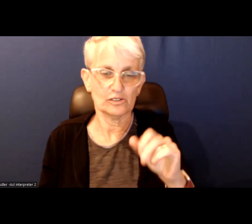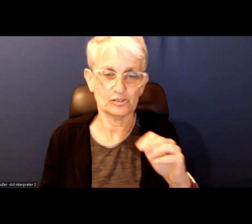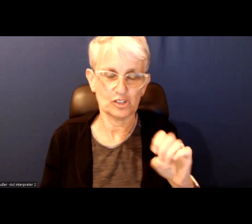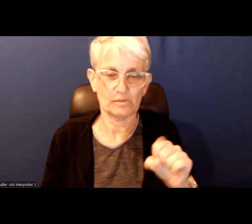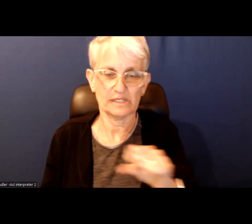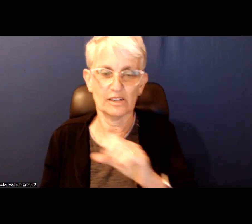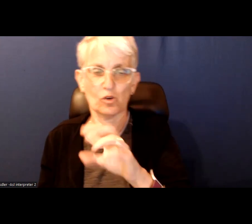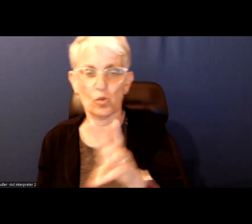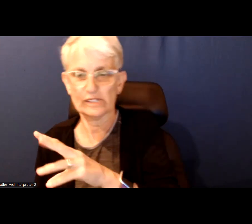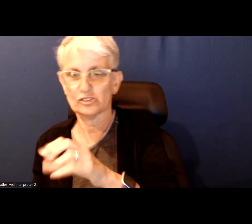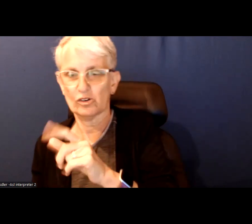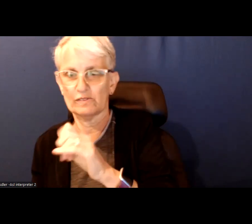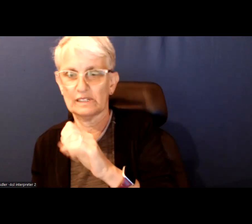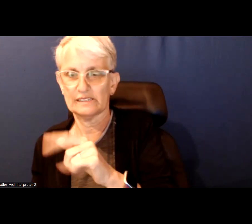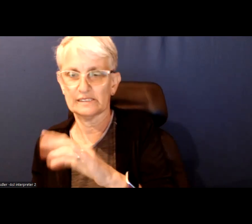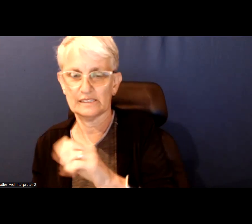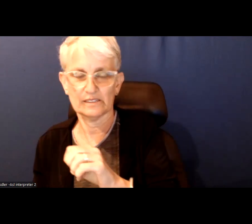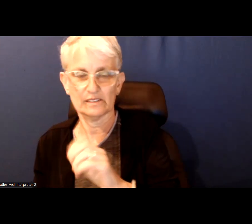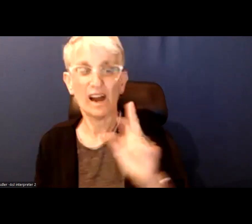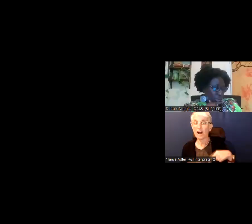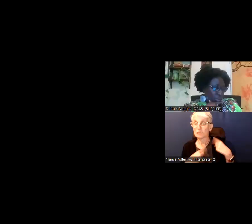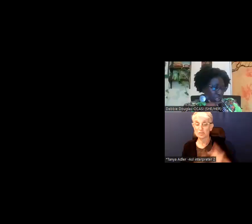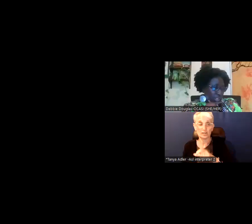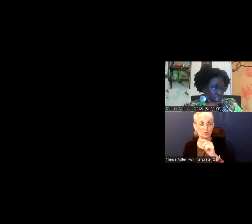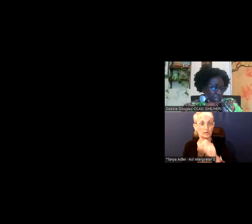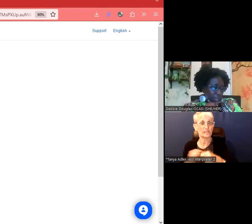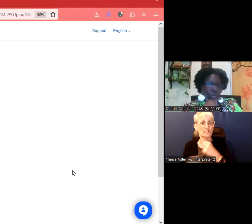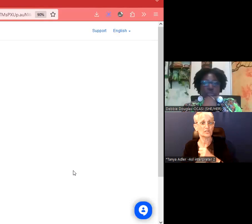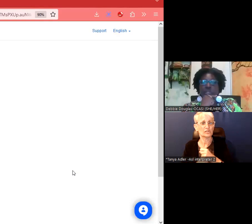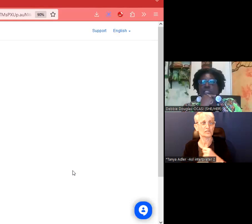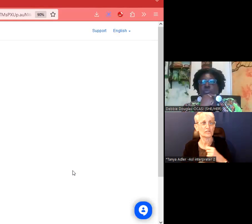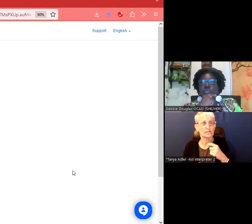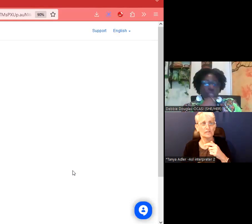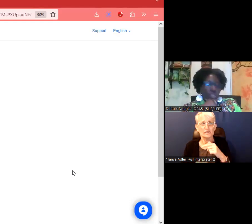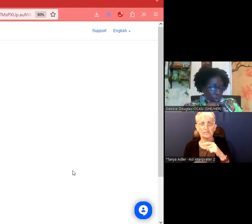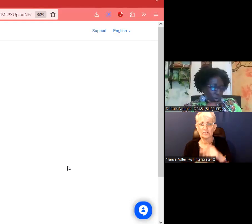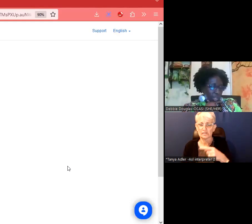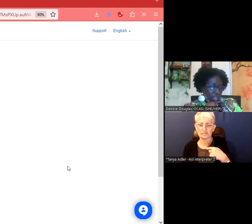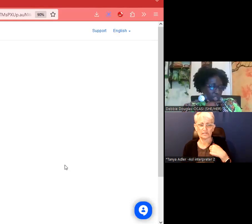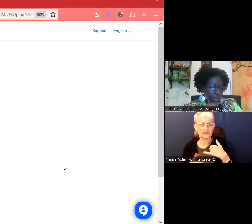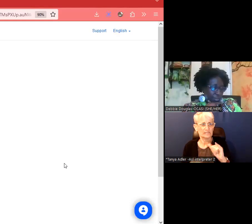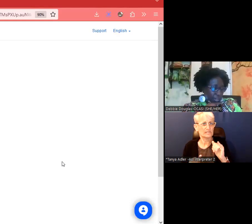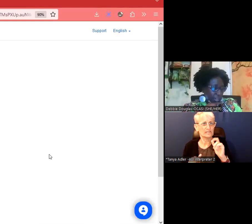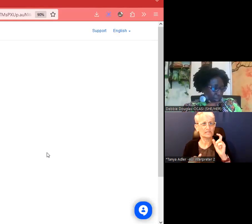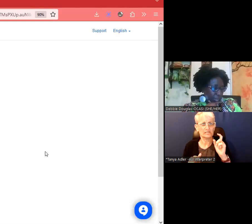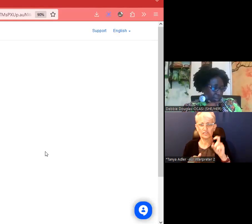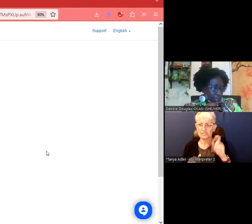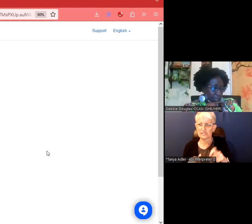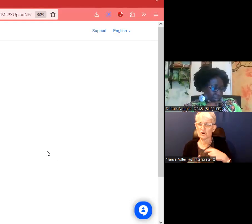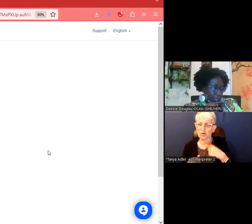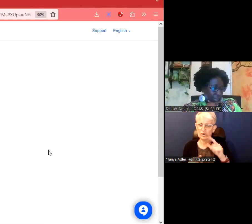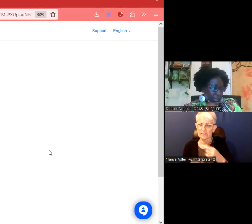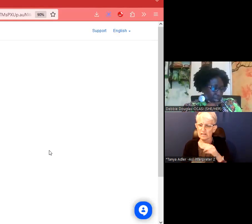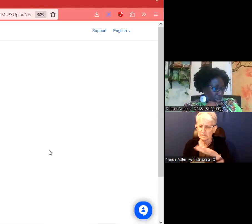That for more than 20 years Toronto still needs only this very small geographical area.